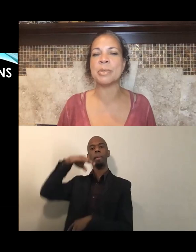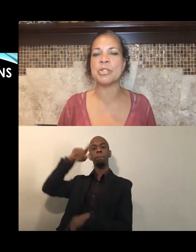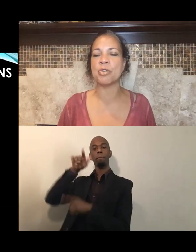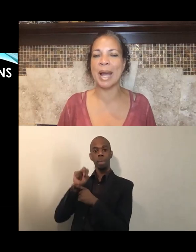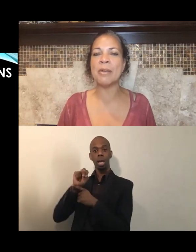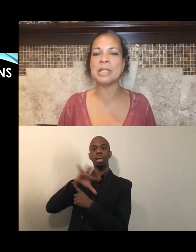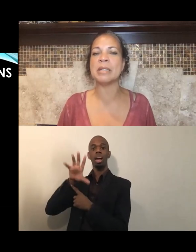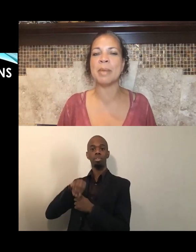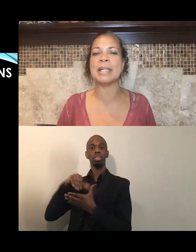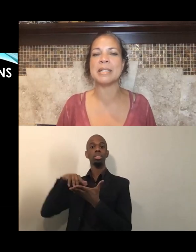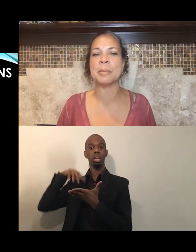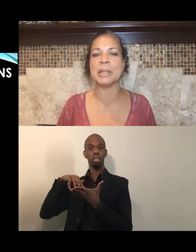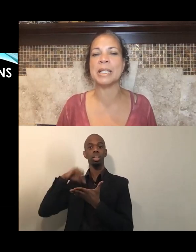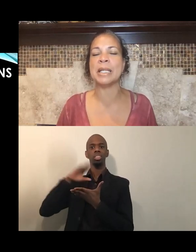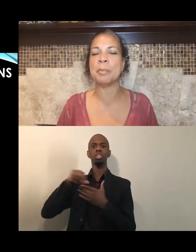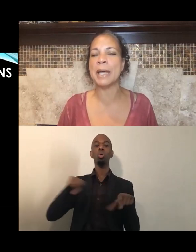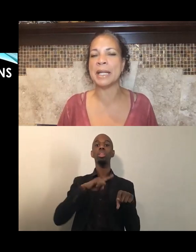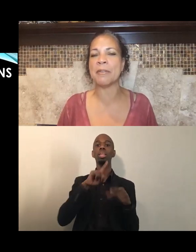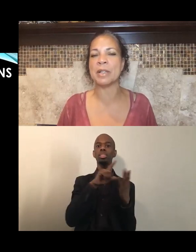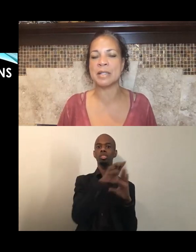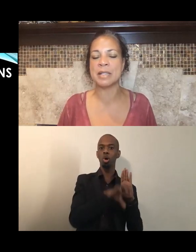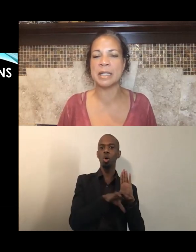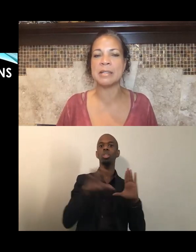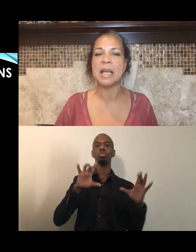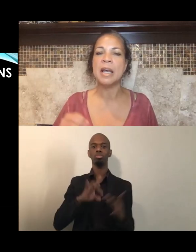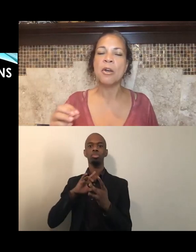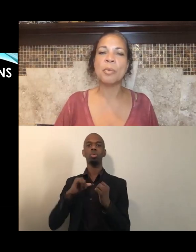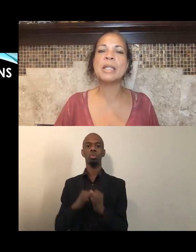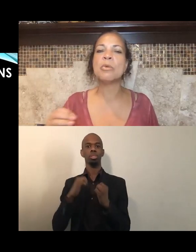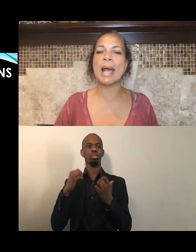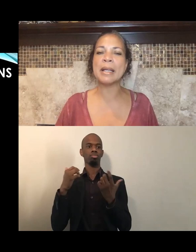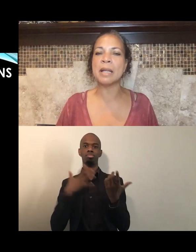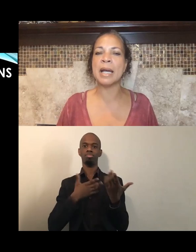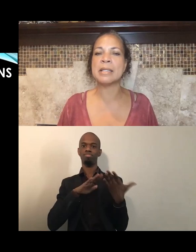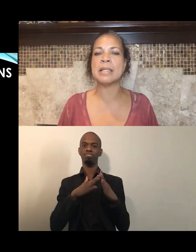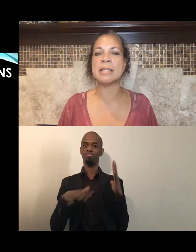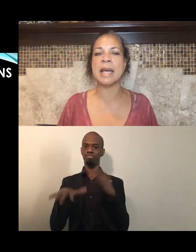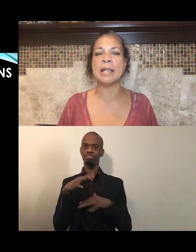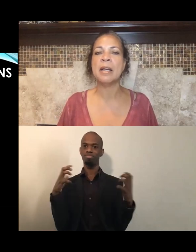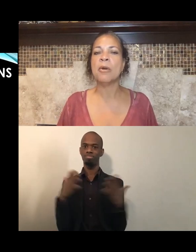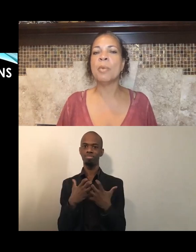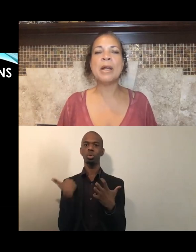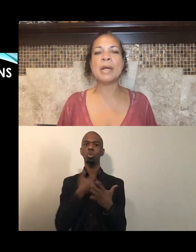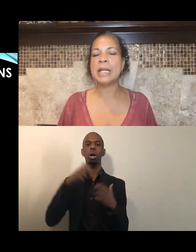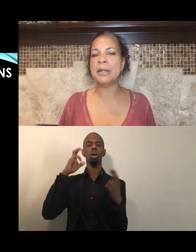which is grounded in my discipline in Pan-African studies, really recognizes that we are here,